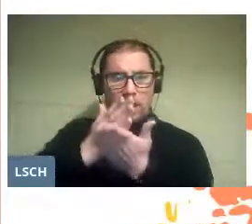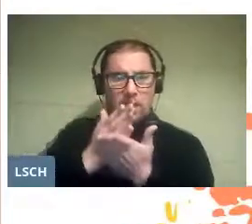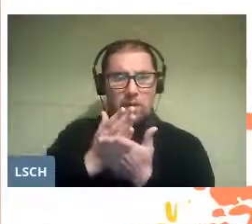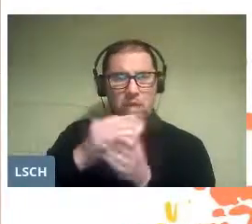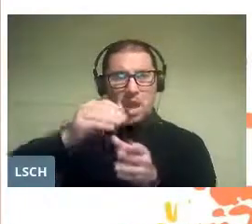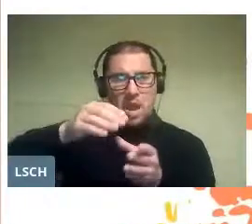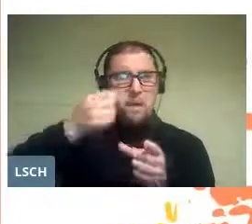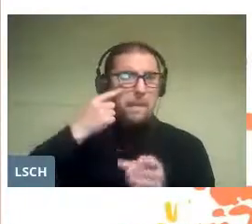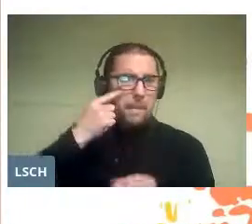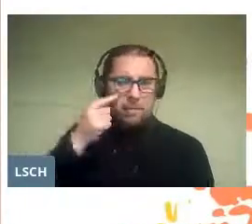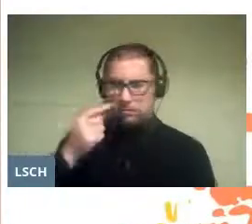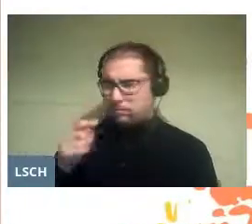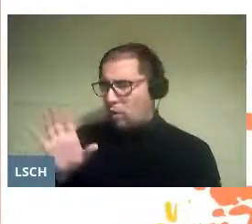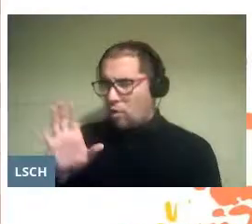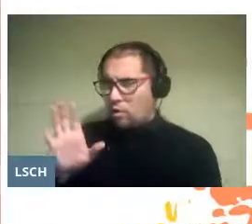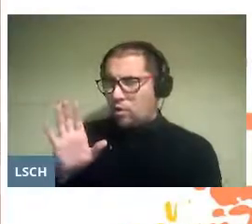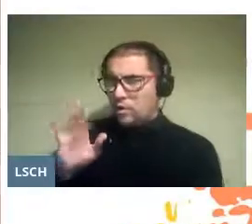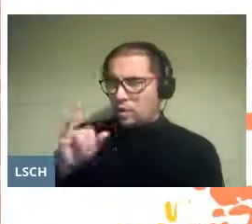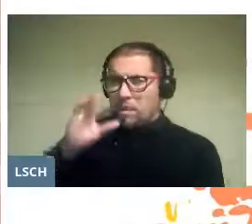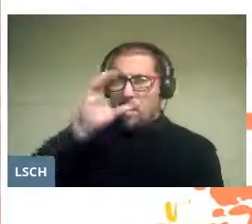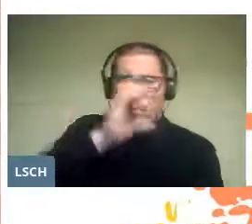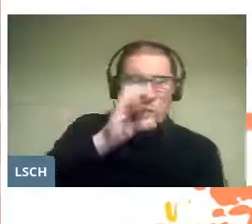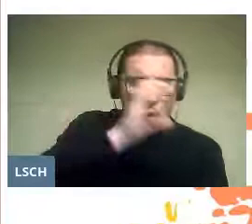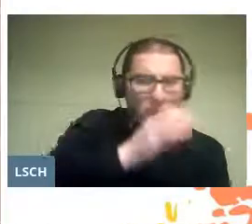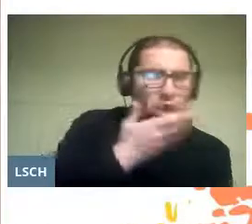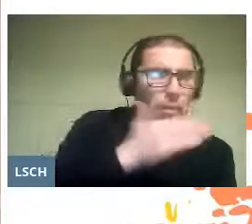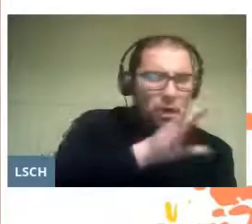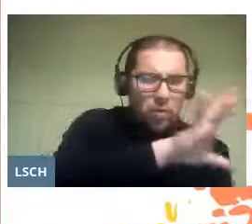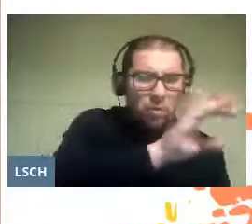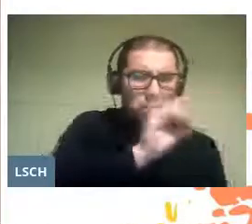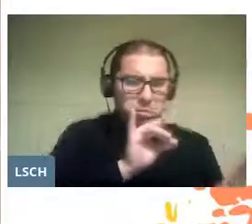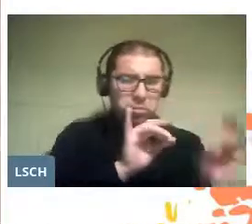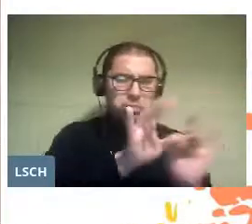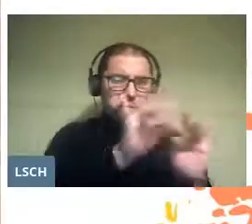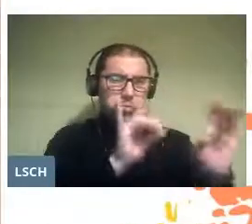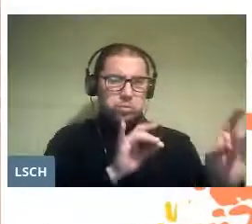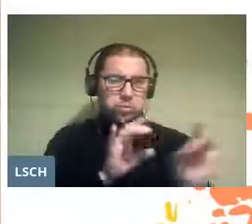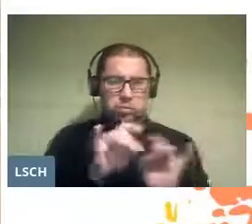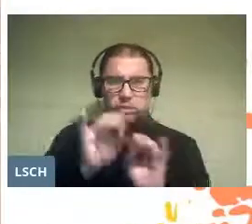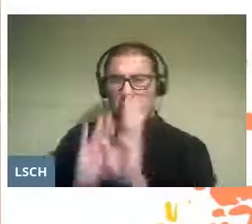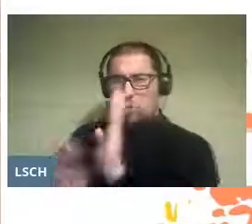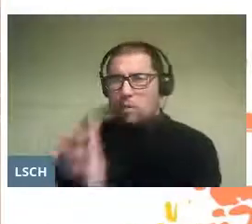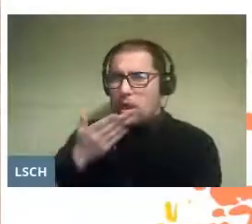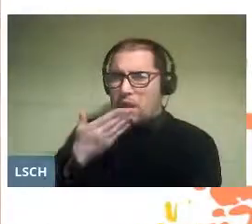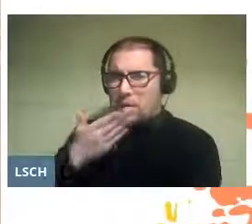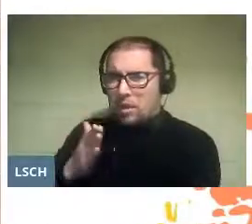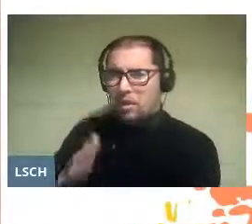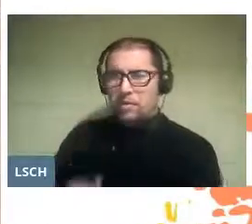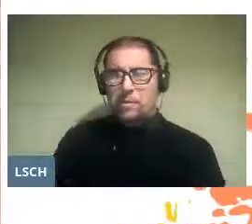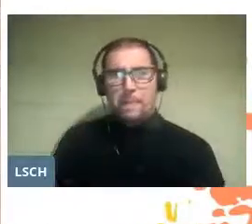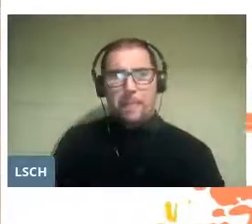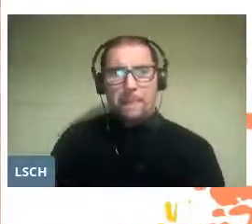an attitude of permanent search for tools to fully fulfill that mission.